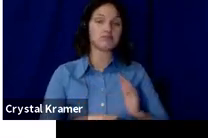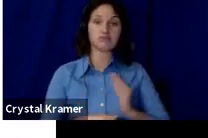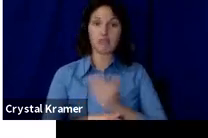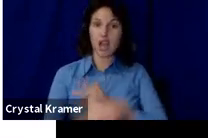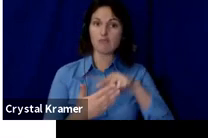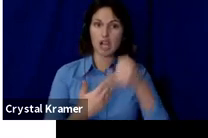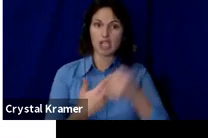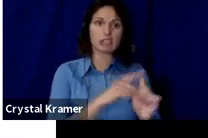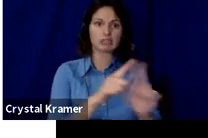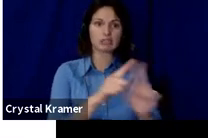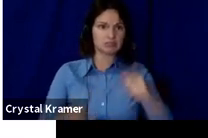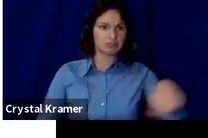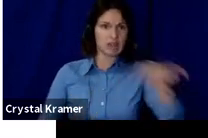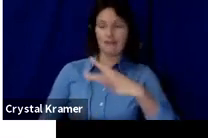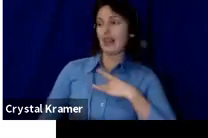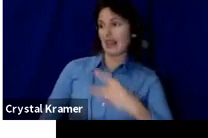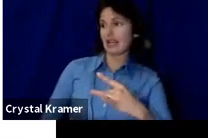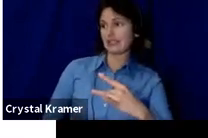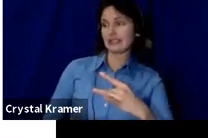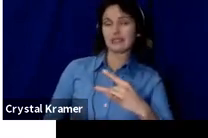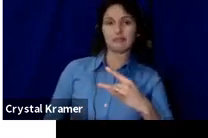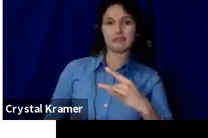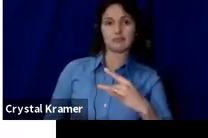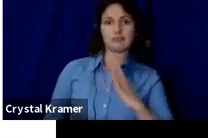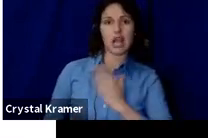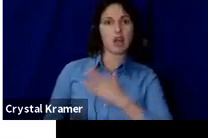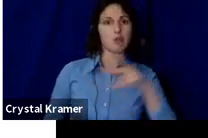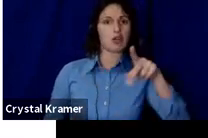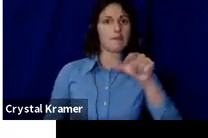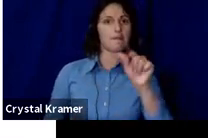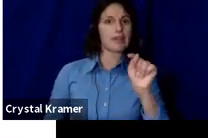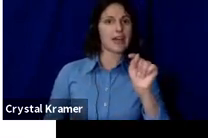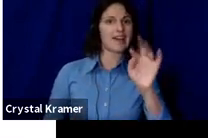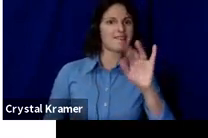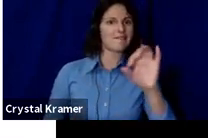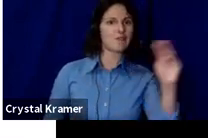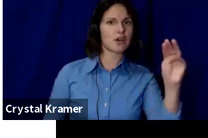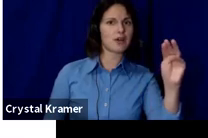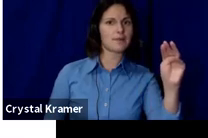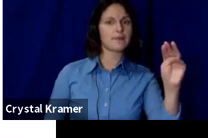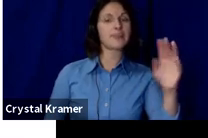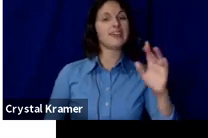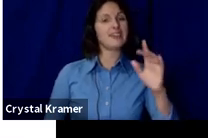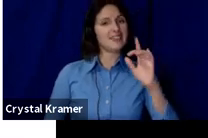Again, the platform is definitely about the people hosting on crowdfunding, and so our